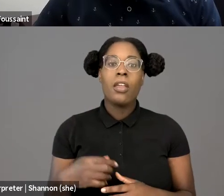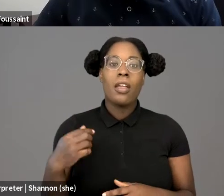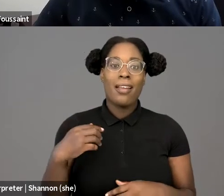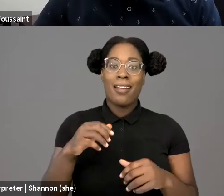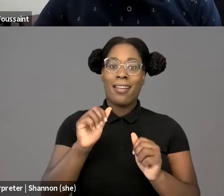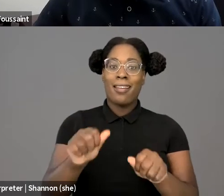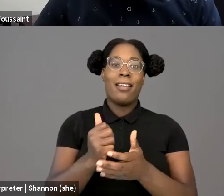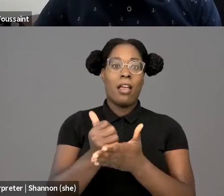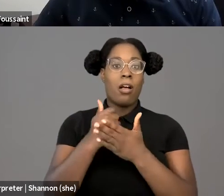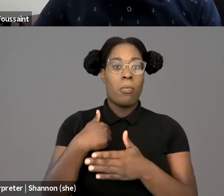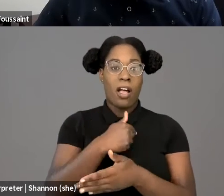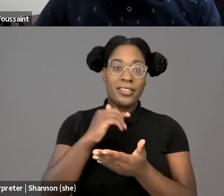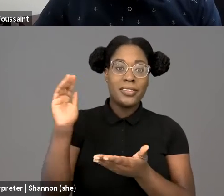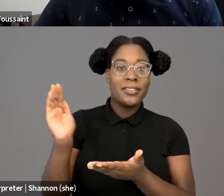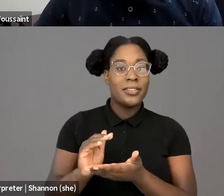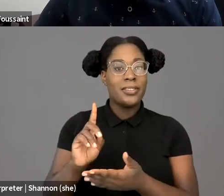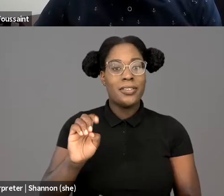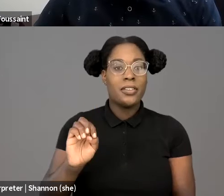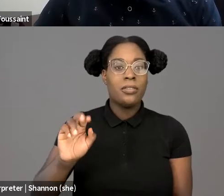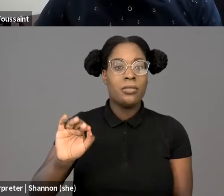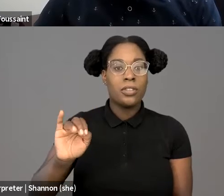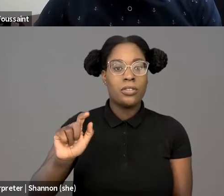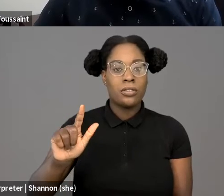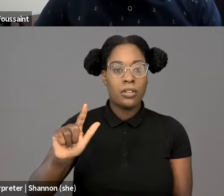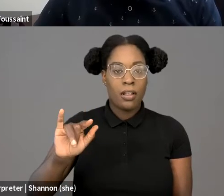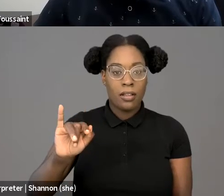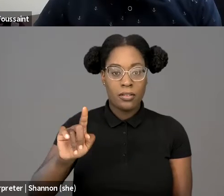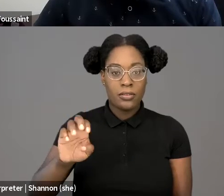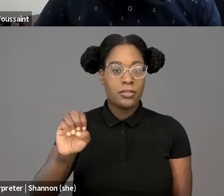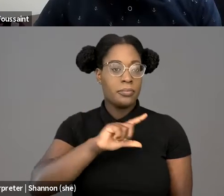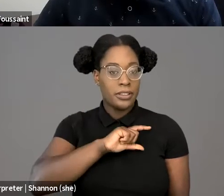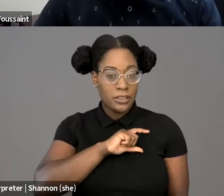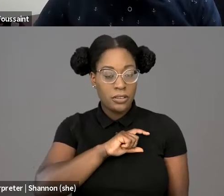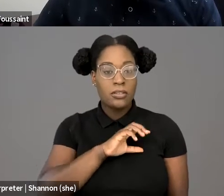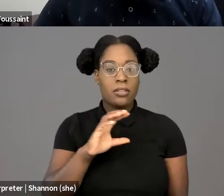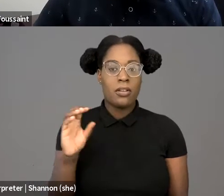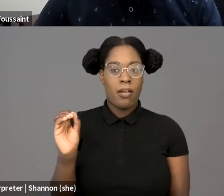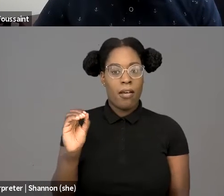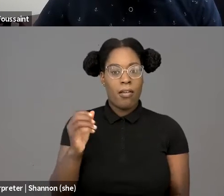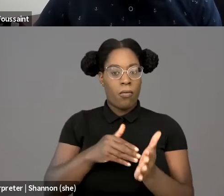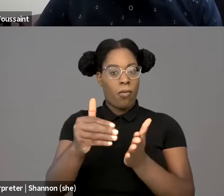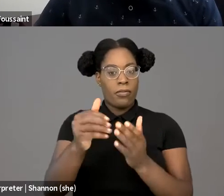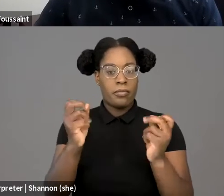and the kind of, you know, discretion, that has long been a concern of critical race theory.